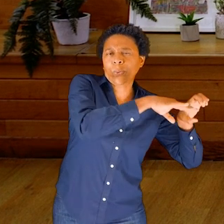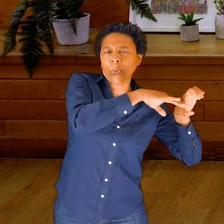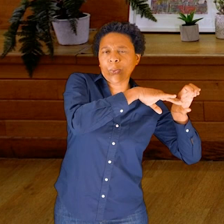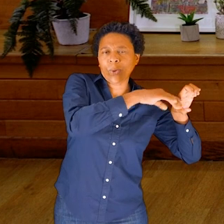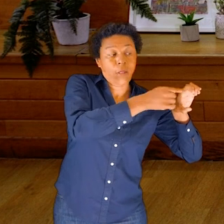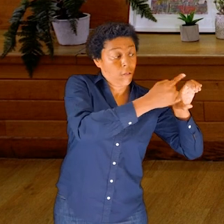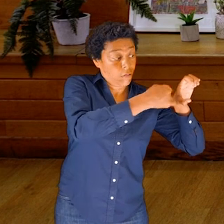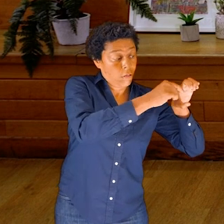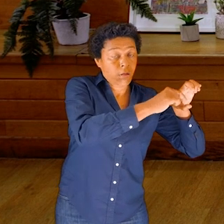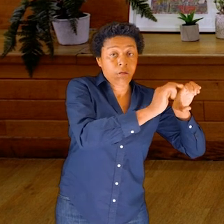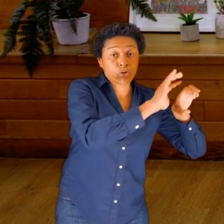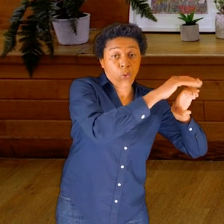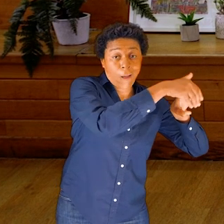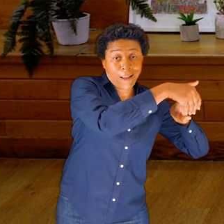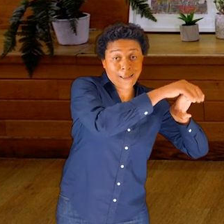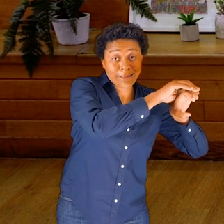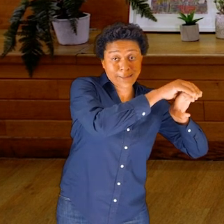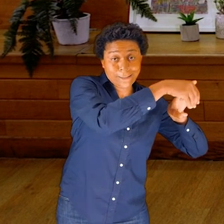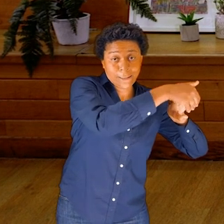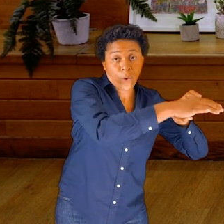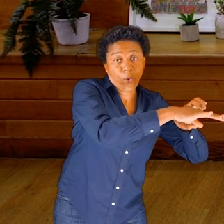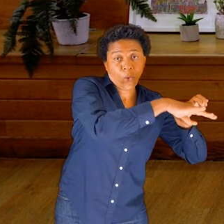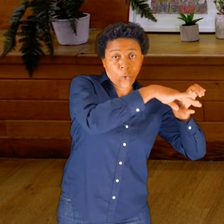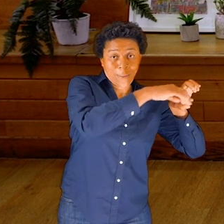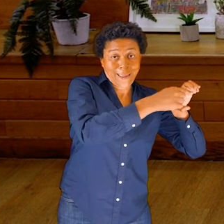eyelid into the eyeball itself.